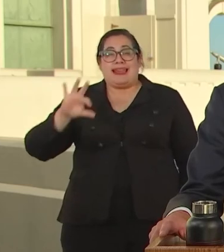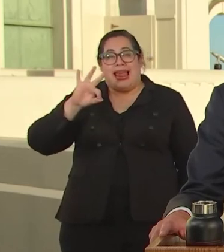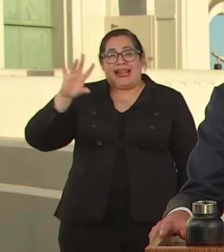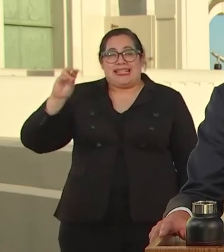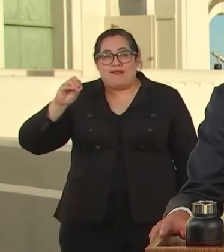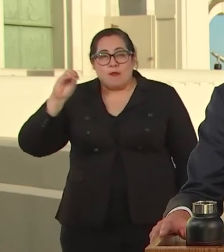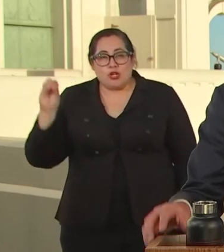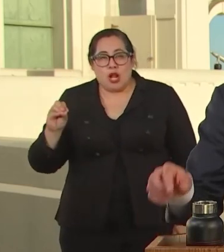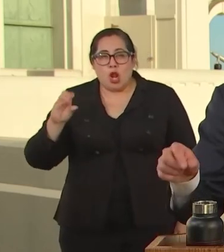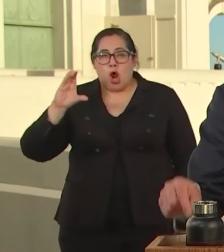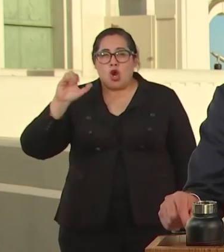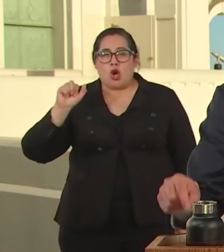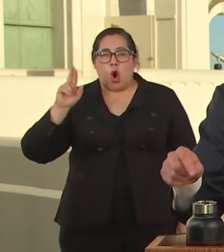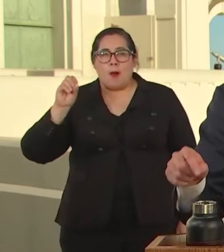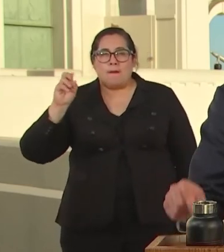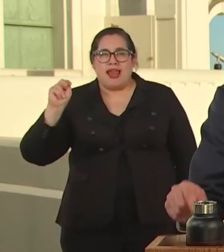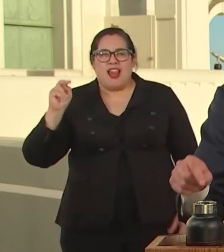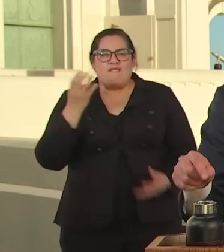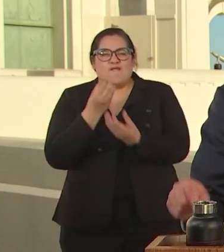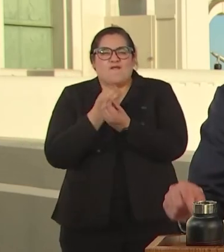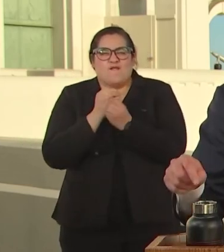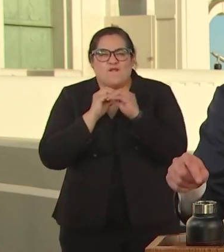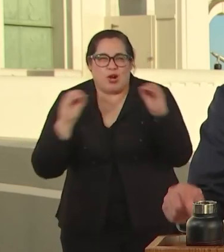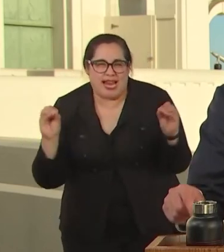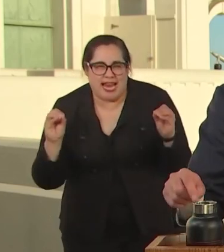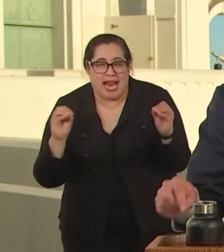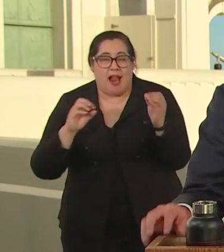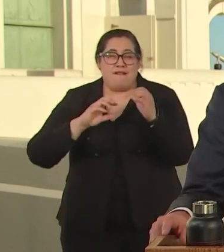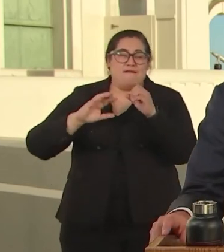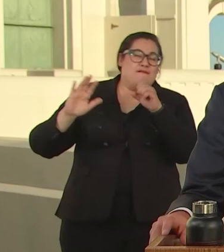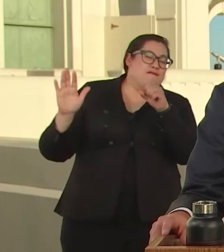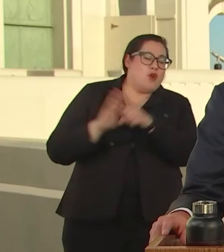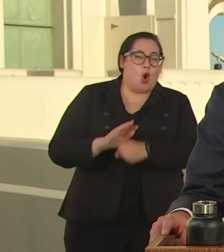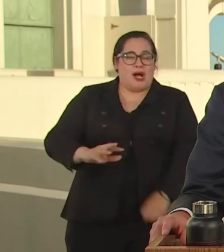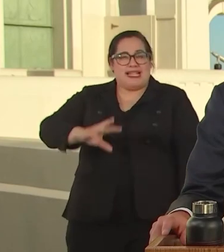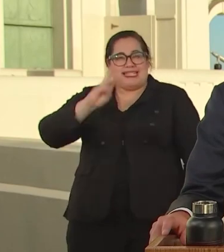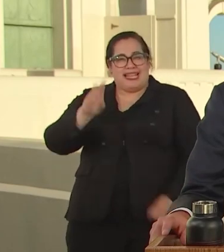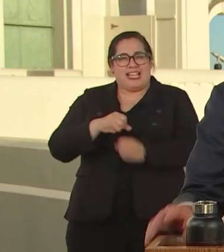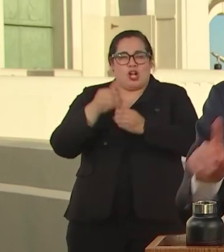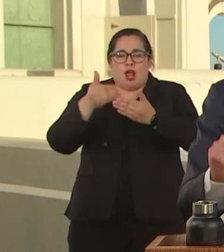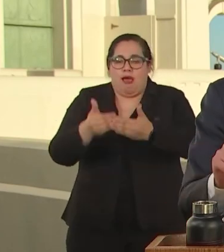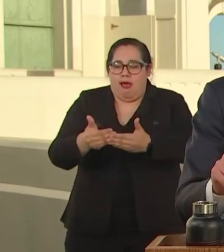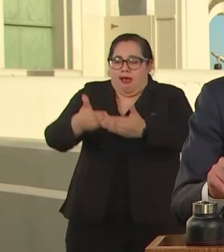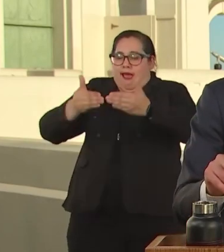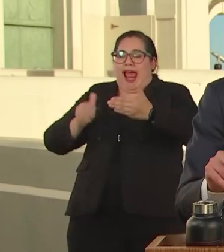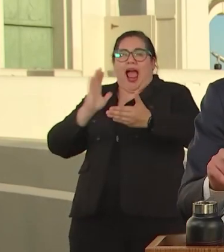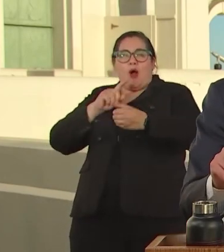FREE, A FULL SIX YEAR AHEAD OF OUR PREVIOUS COMMITMENT AND THERE IS MORE WITH OUR STUDY,